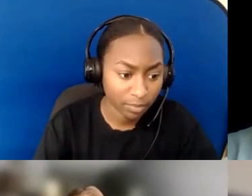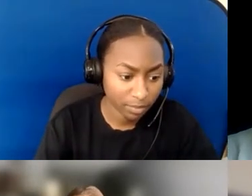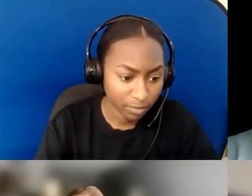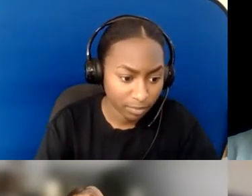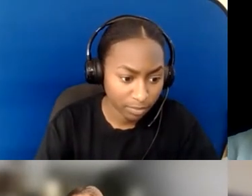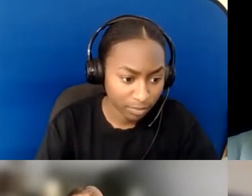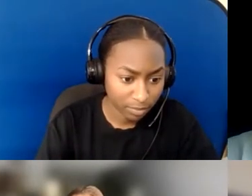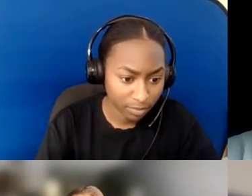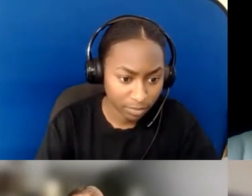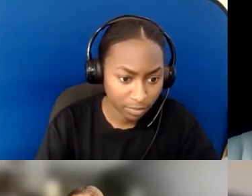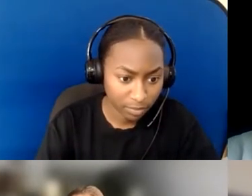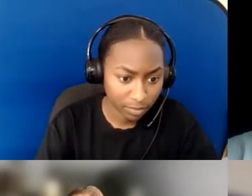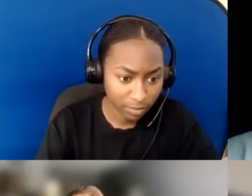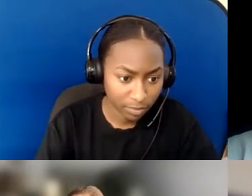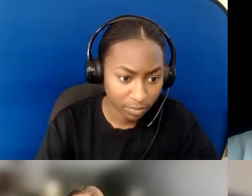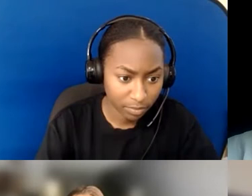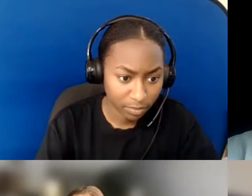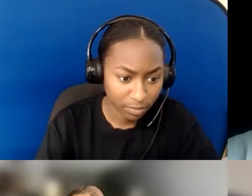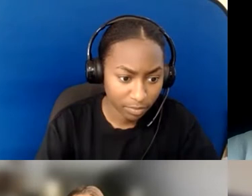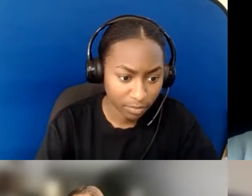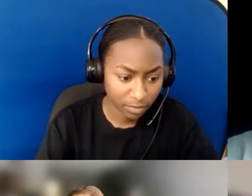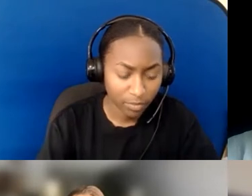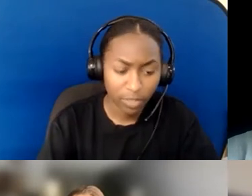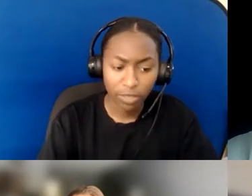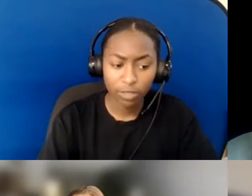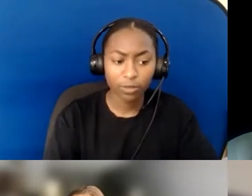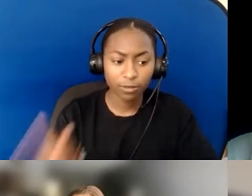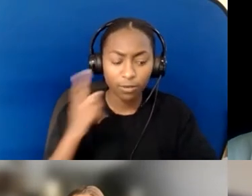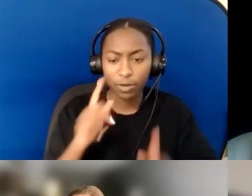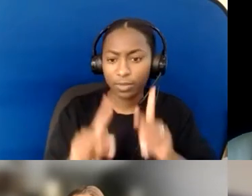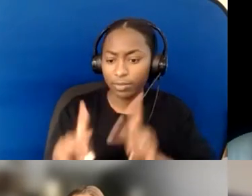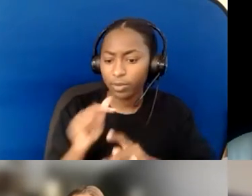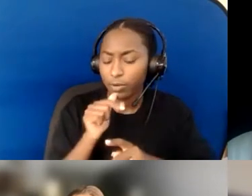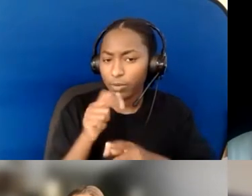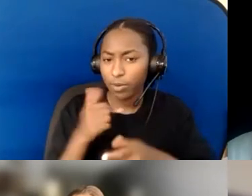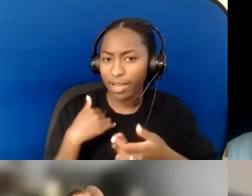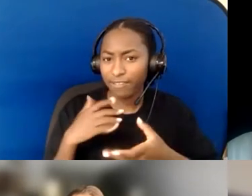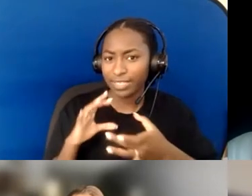"who find it difficult to compromise with others "at church, how can we embrace compromise